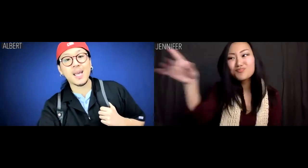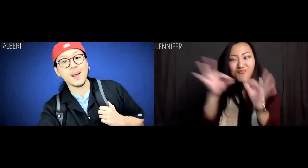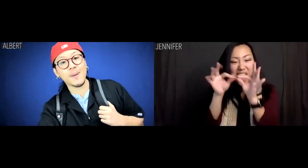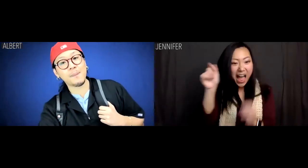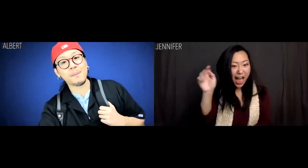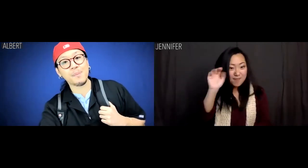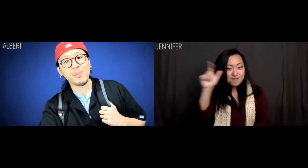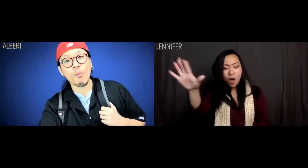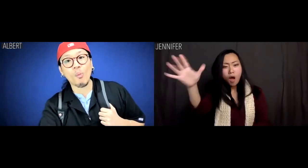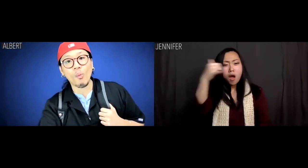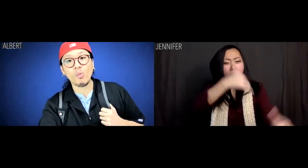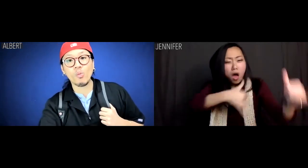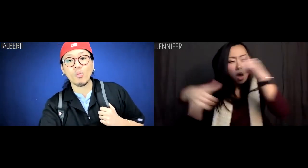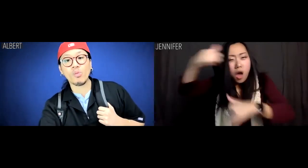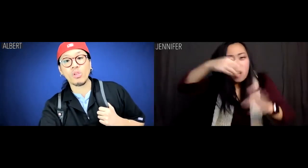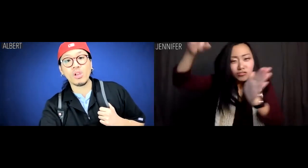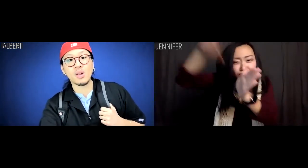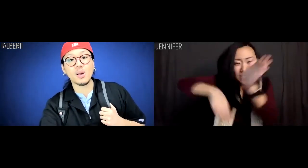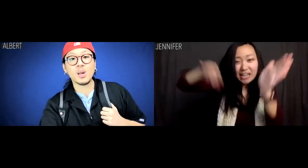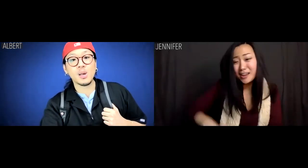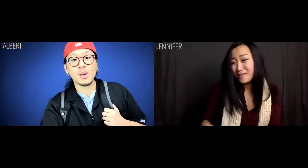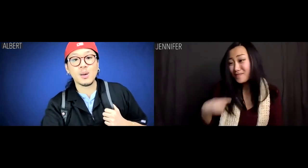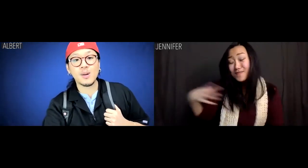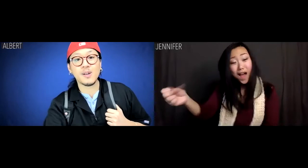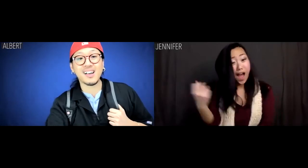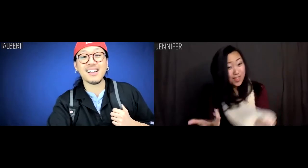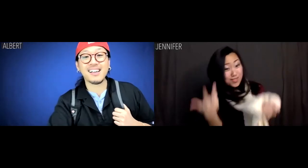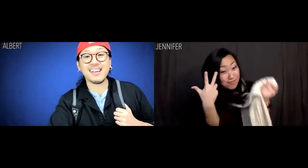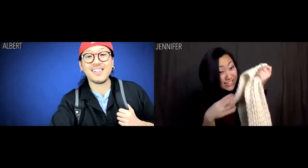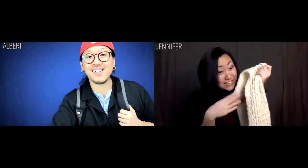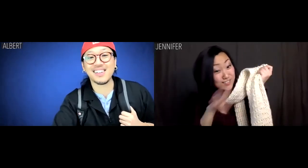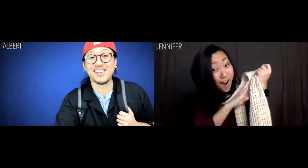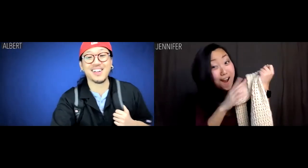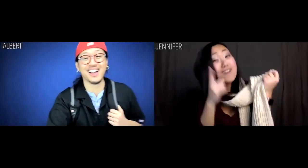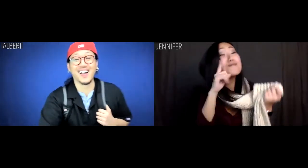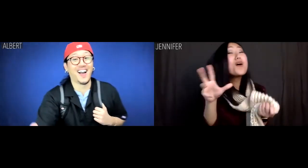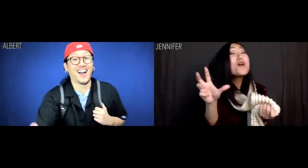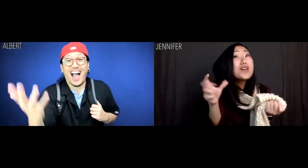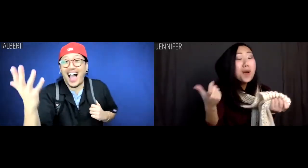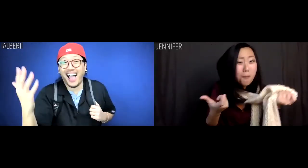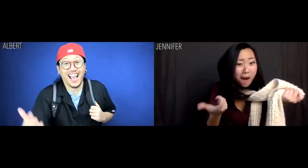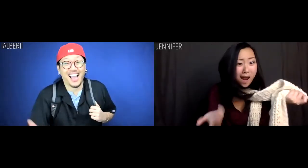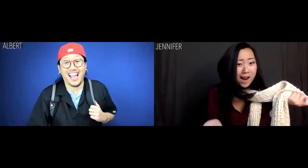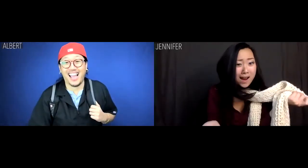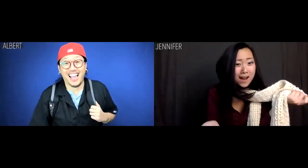Jennifer: Yo, the prices at the mall were INSAAAANE. I can't believe I got three scarves for 300 yuan.